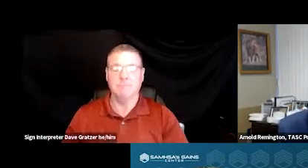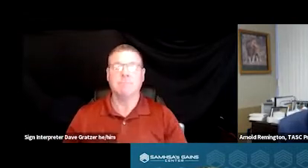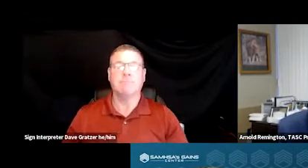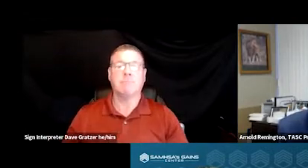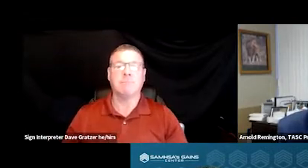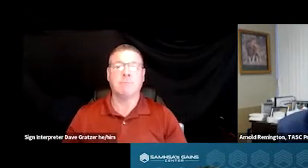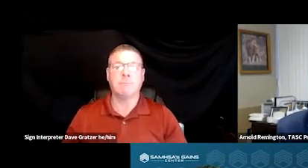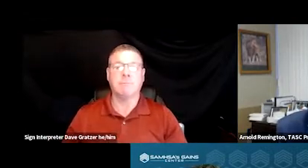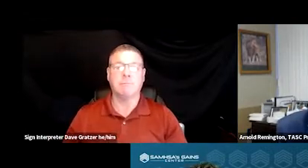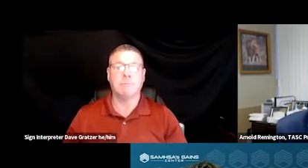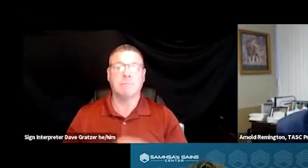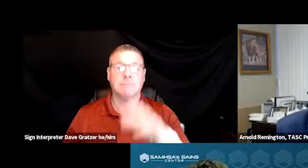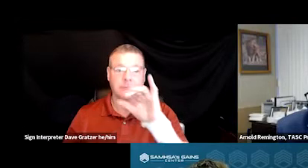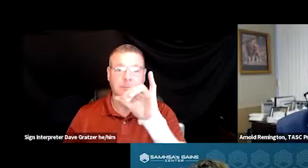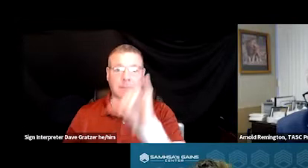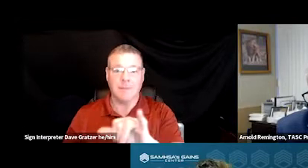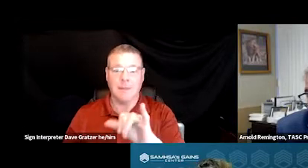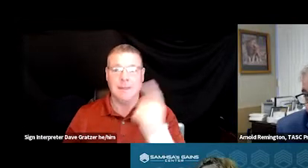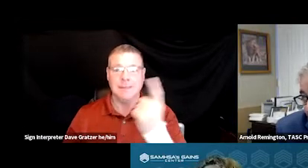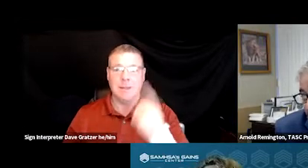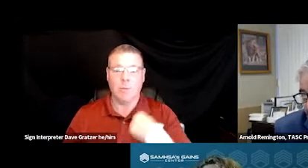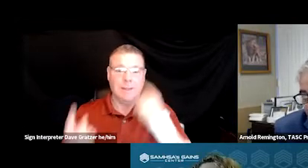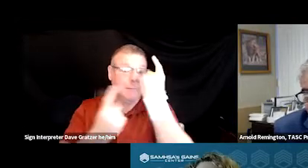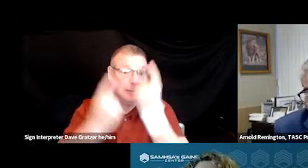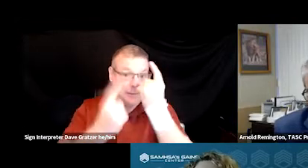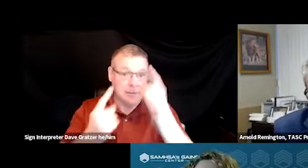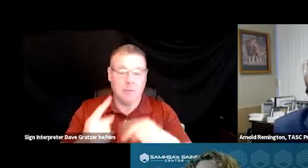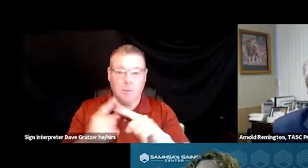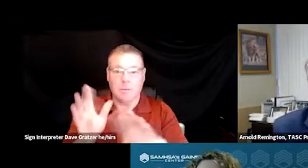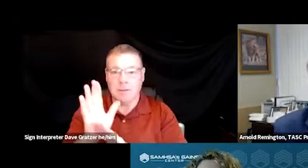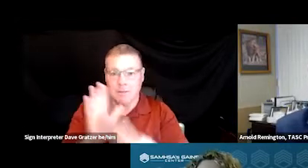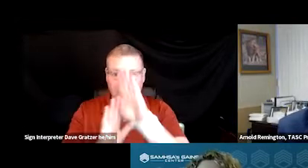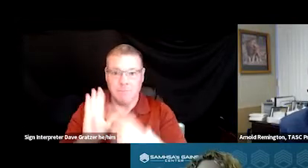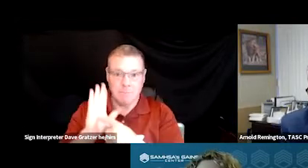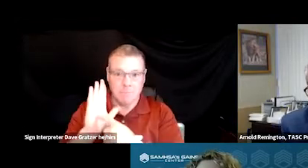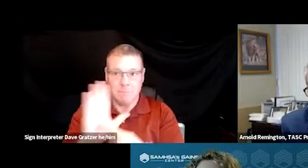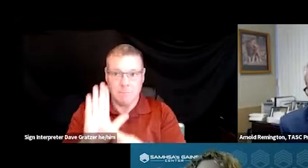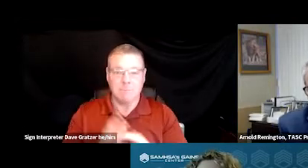So that's something we considered when I develop the model. Next slide.